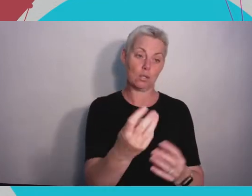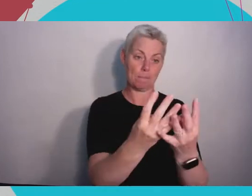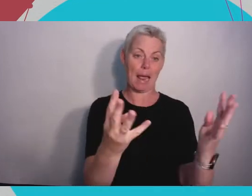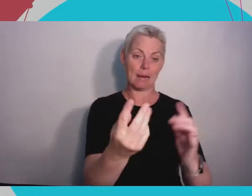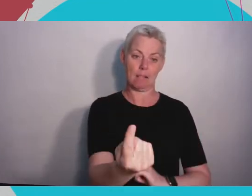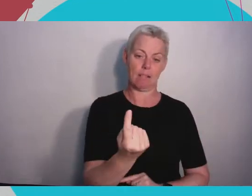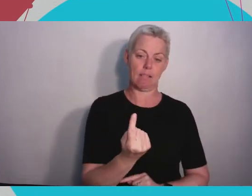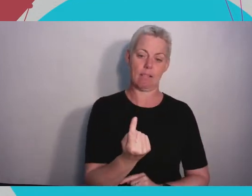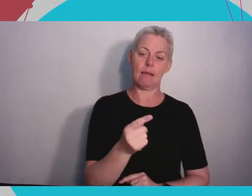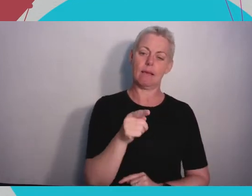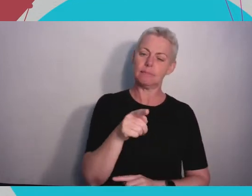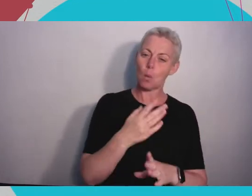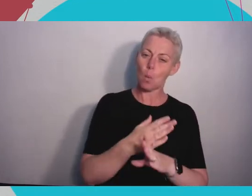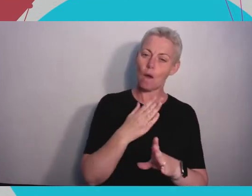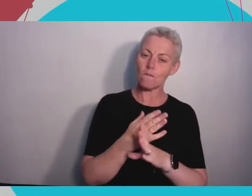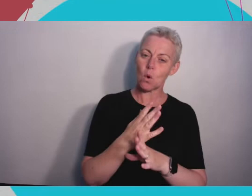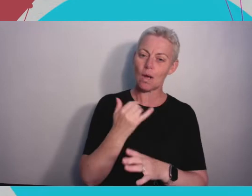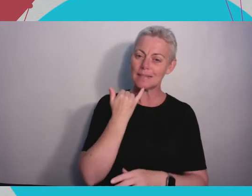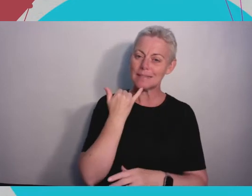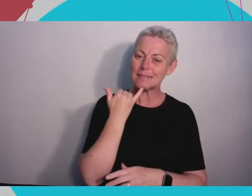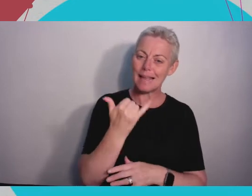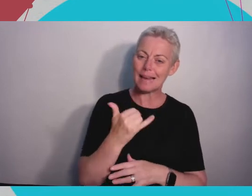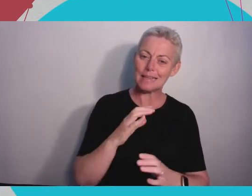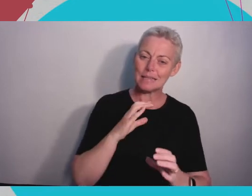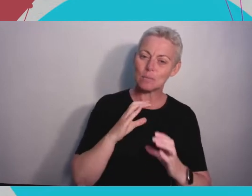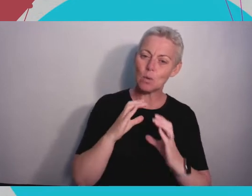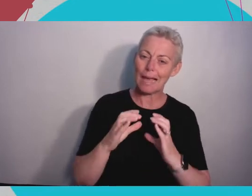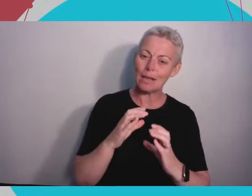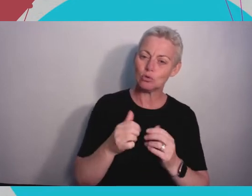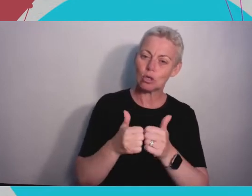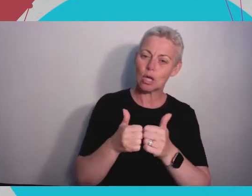indication of 'hey maybe this is actually a good idea and I'm not completely crazy'.